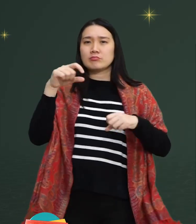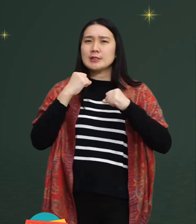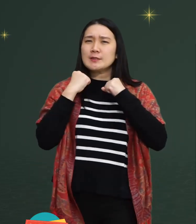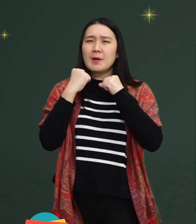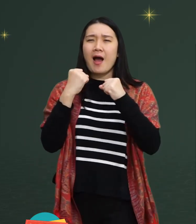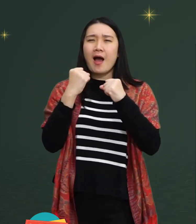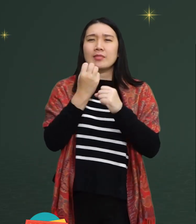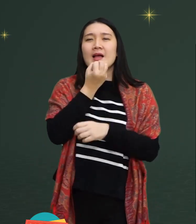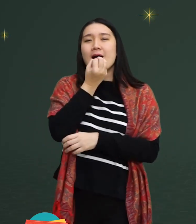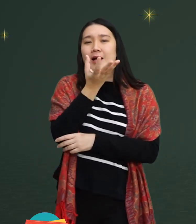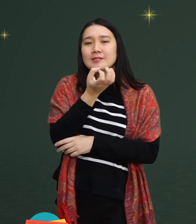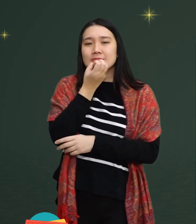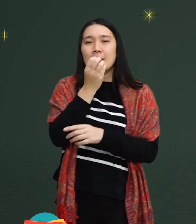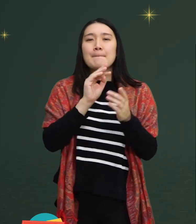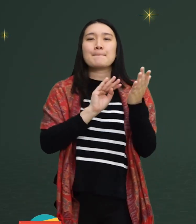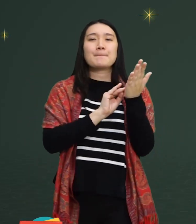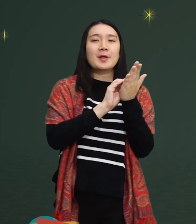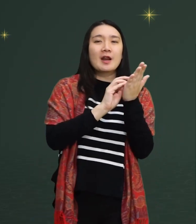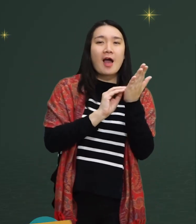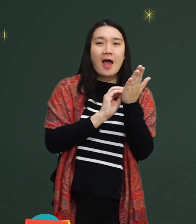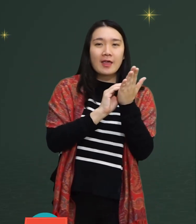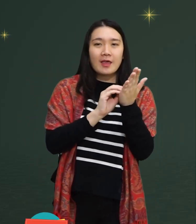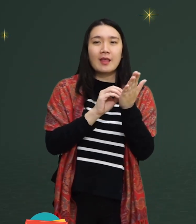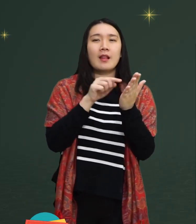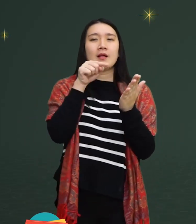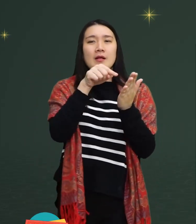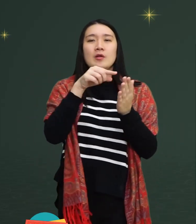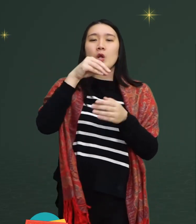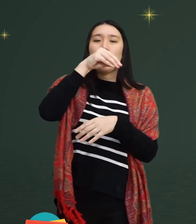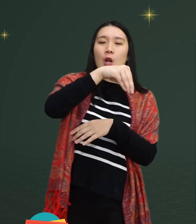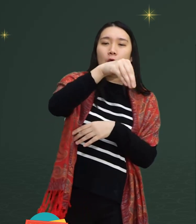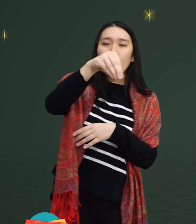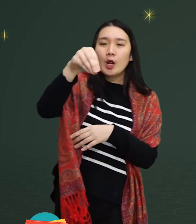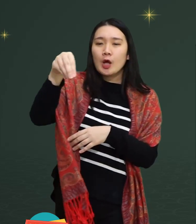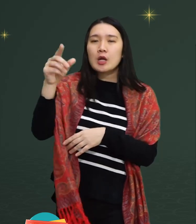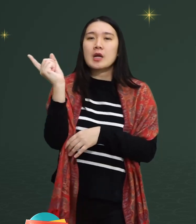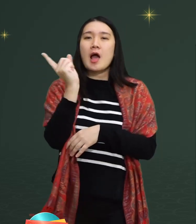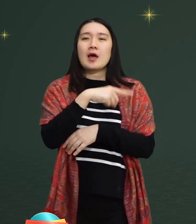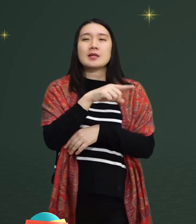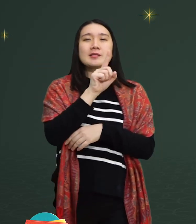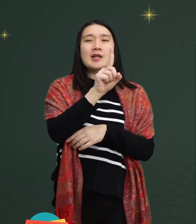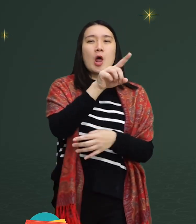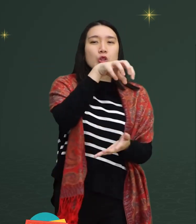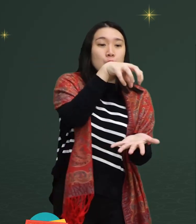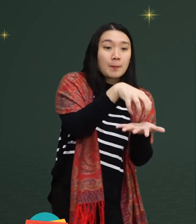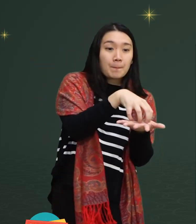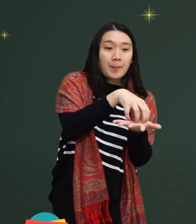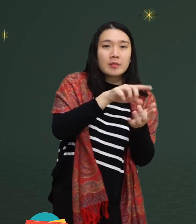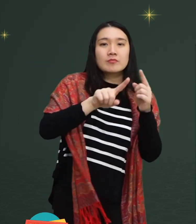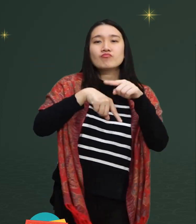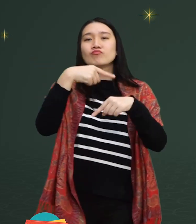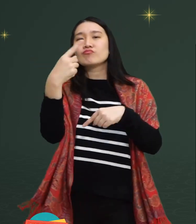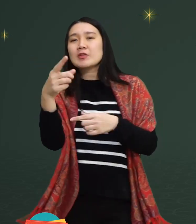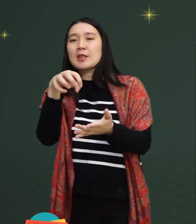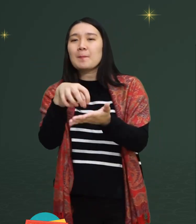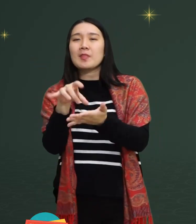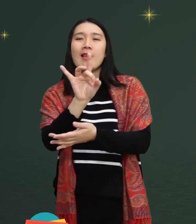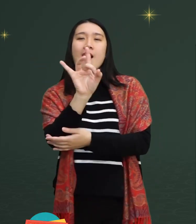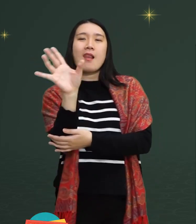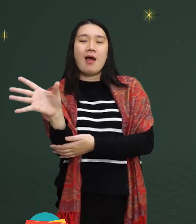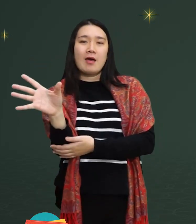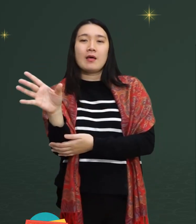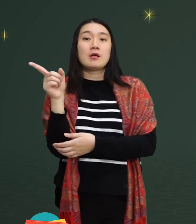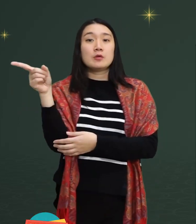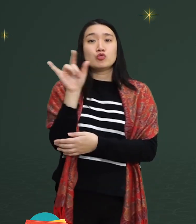passionate about teaching braille traveling from one place to another,